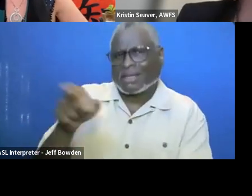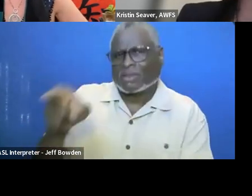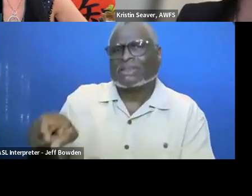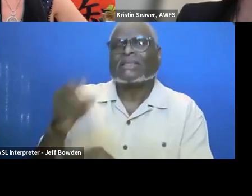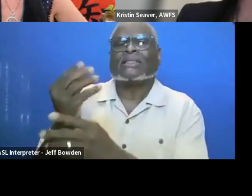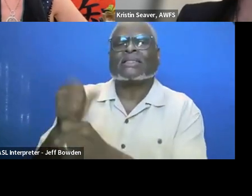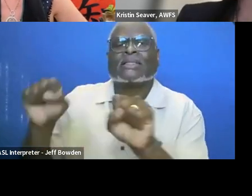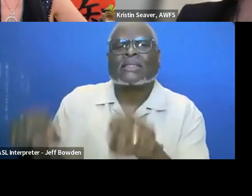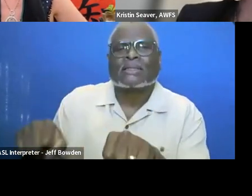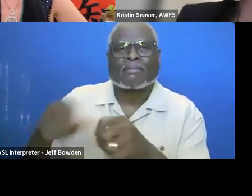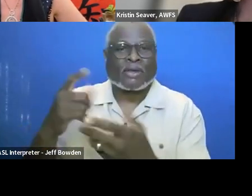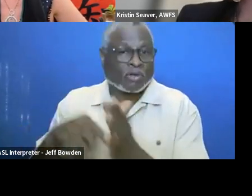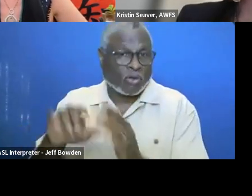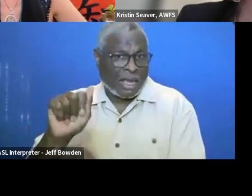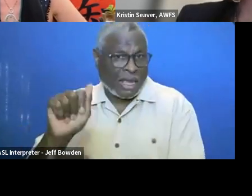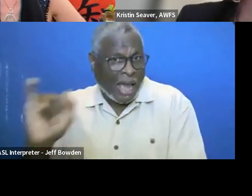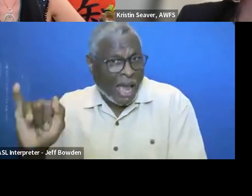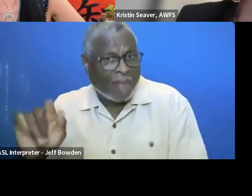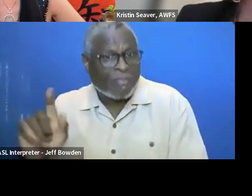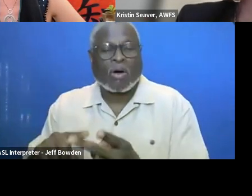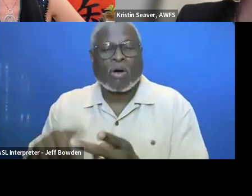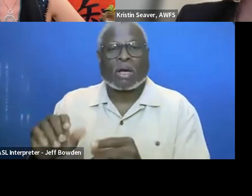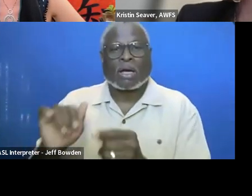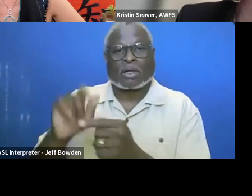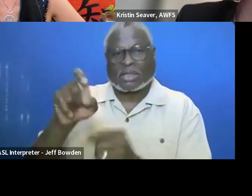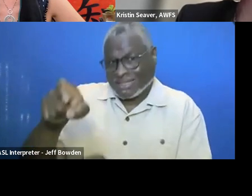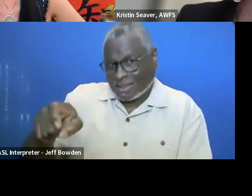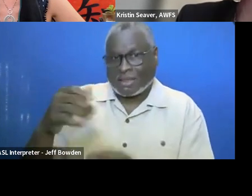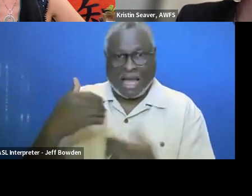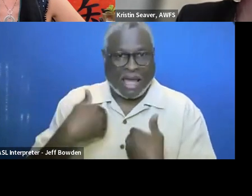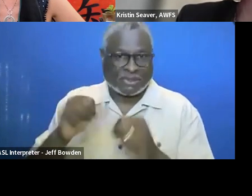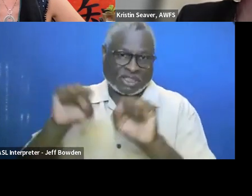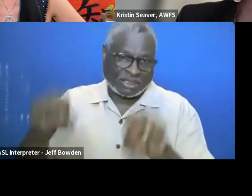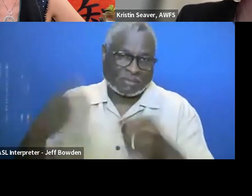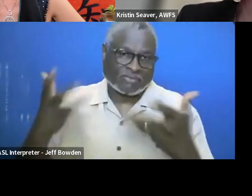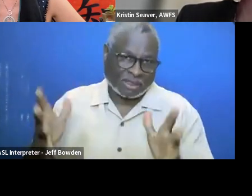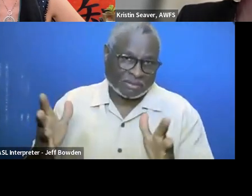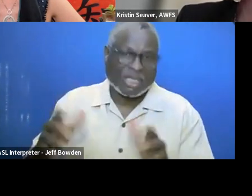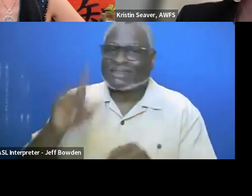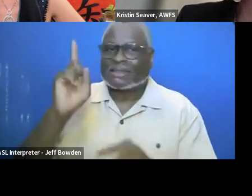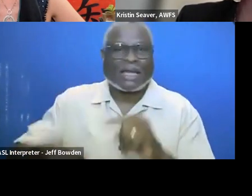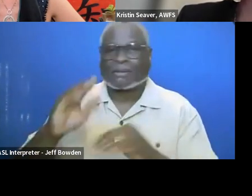Like if you want to do AI or automation you need a system. You cannot build this on top of nothing.